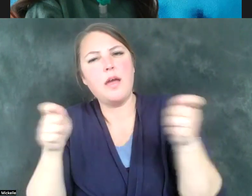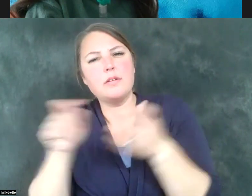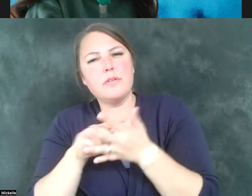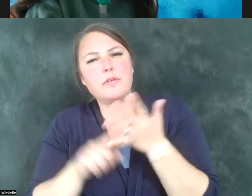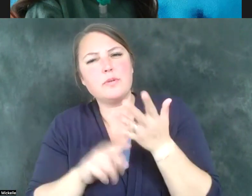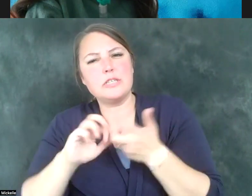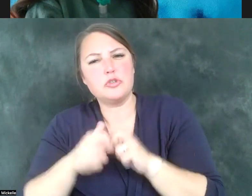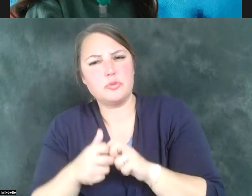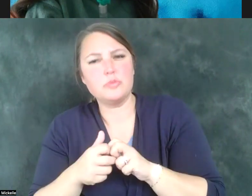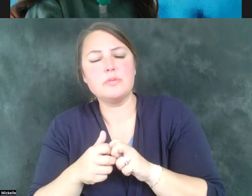critically important that we do so.